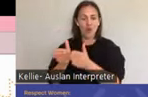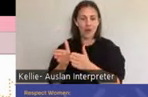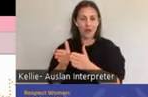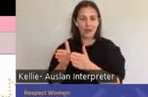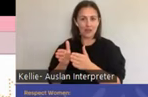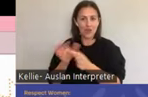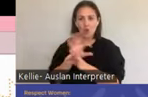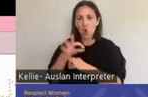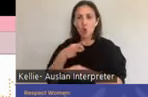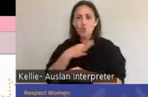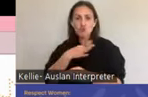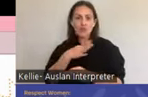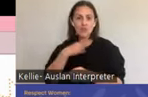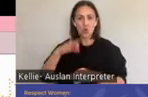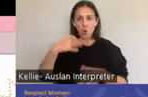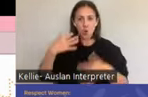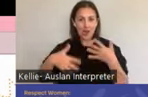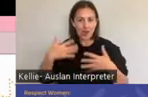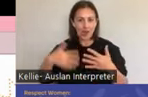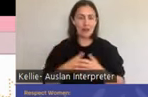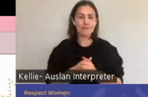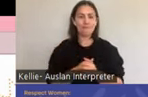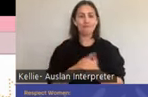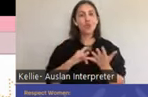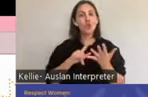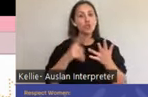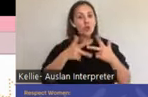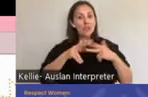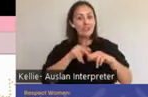emerging evidence suggests that positive sex education that encompasses female